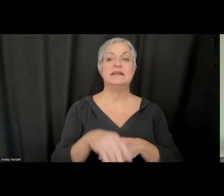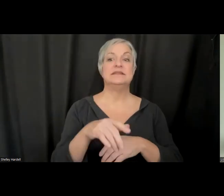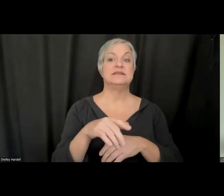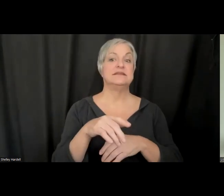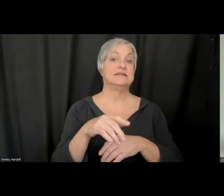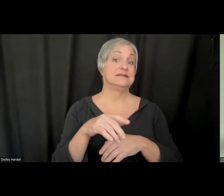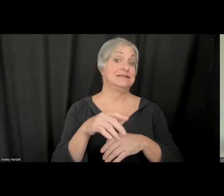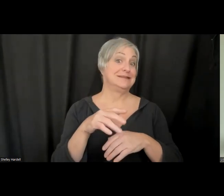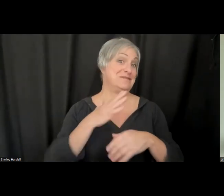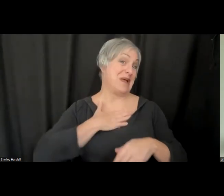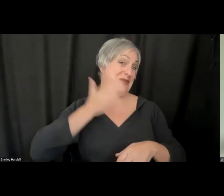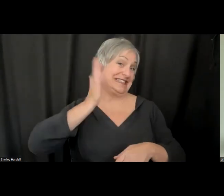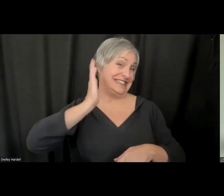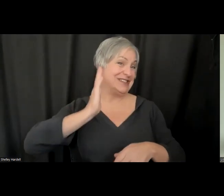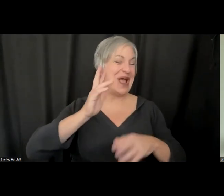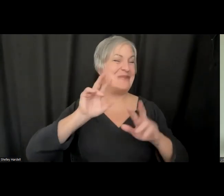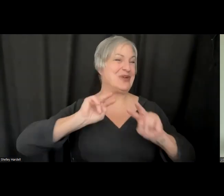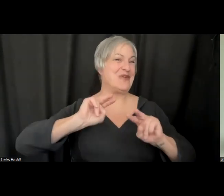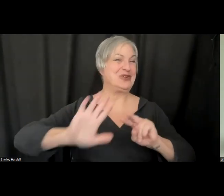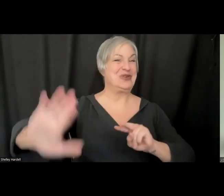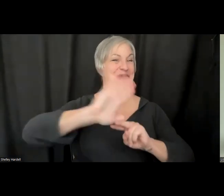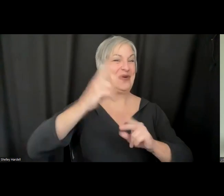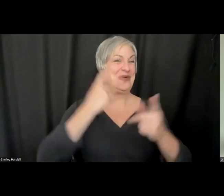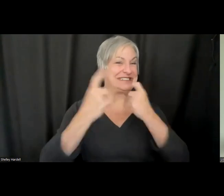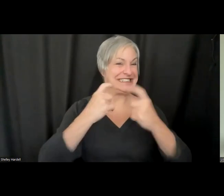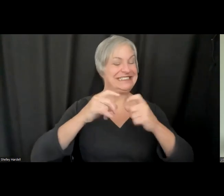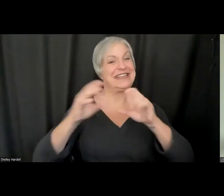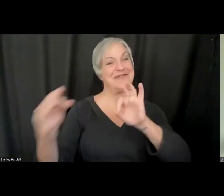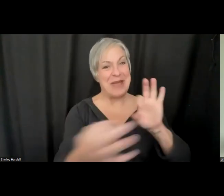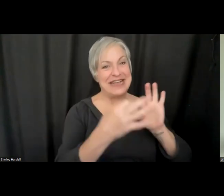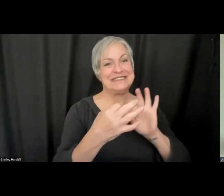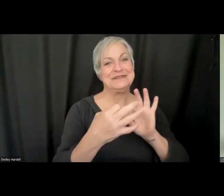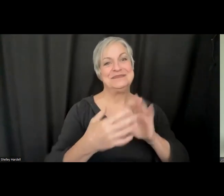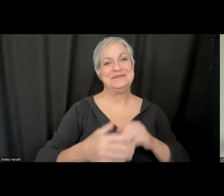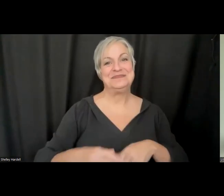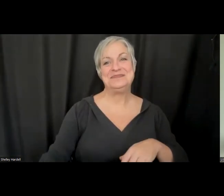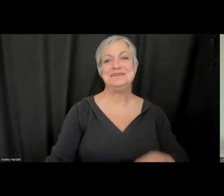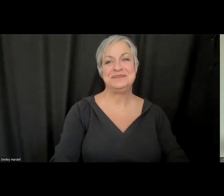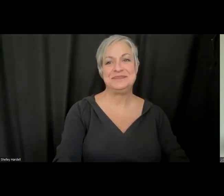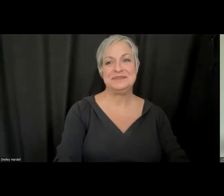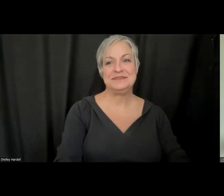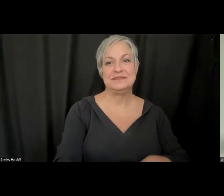have. I am looking forward to the questions and feedback from the community. >> Dylan: Awesome. Thank you